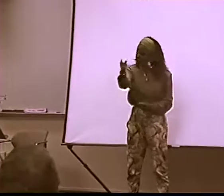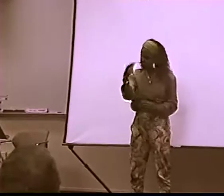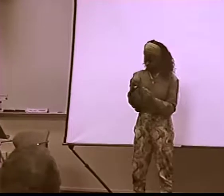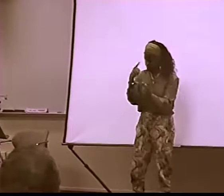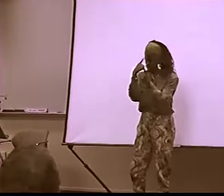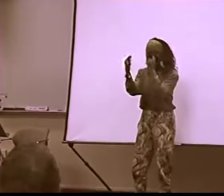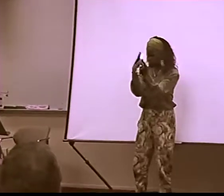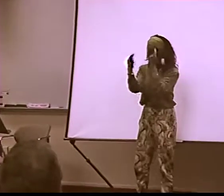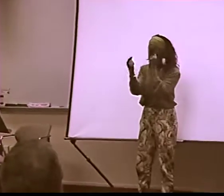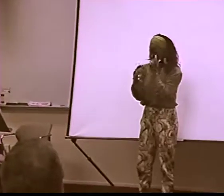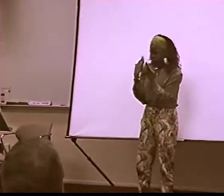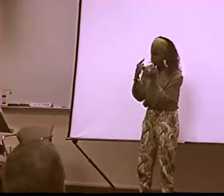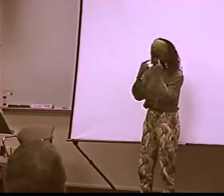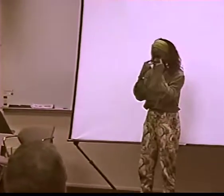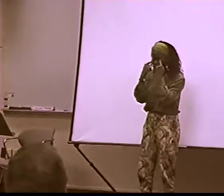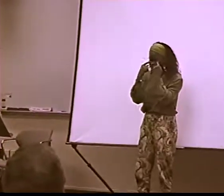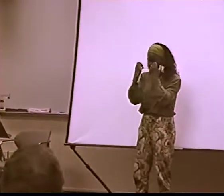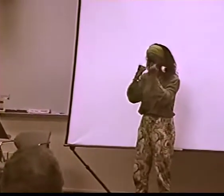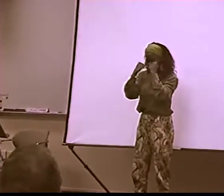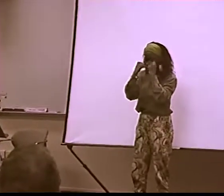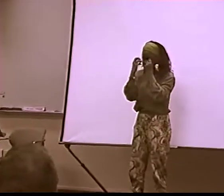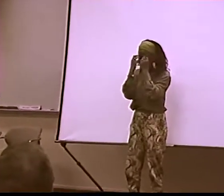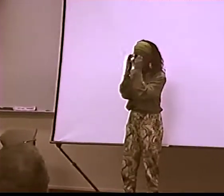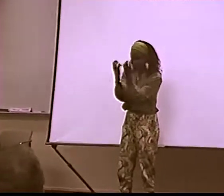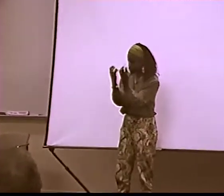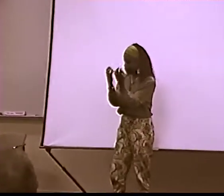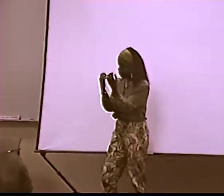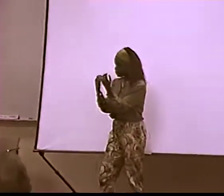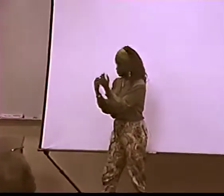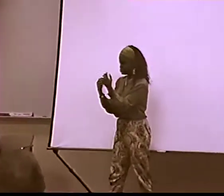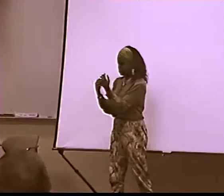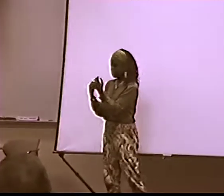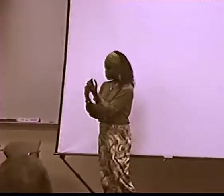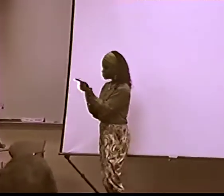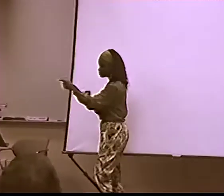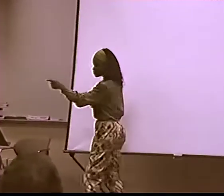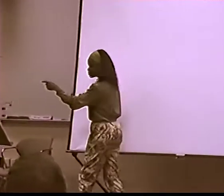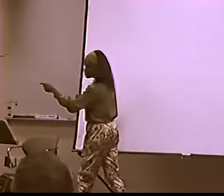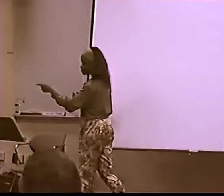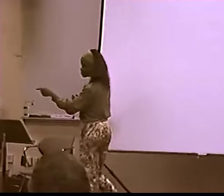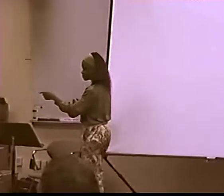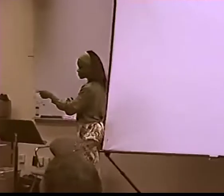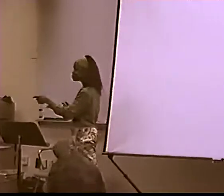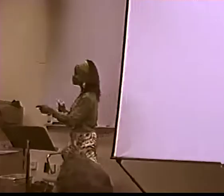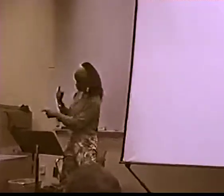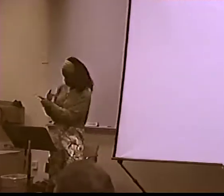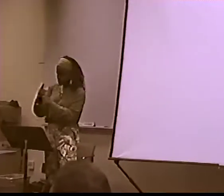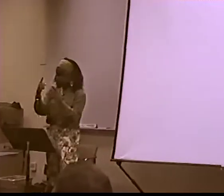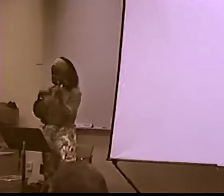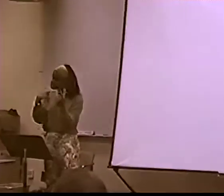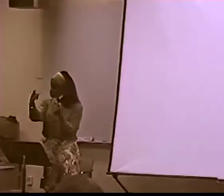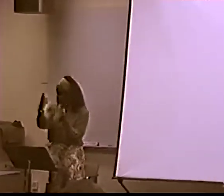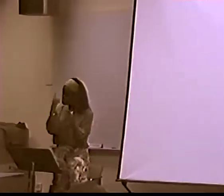SO, THAT'S... I MEAN, REAL, REAL BAD. HE'S GONNA BEAT YOU UP. AND USE EYE CONTACT FOR IT, TOO.